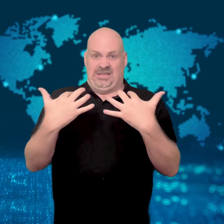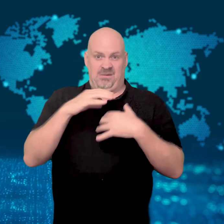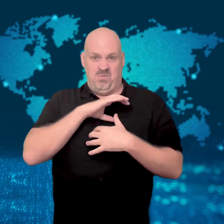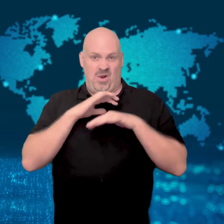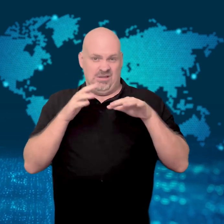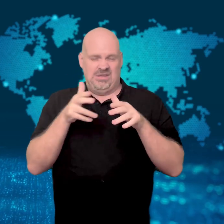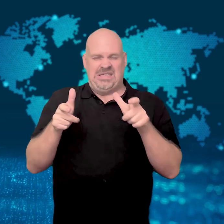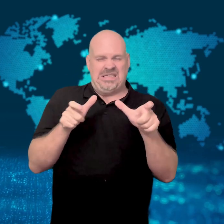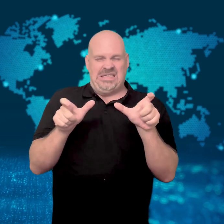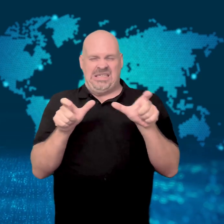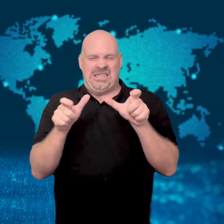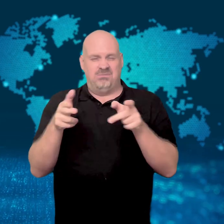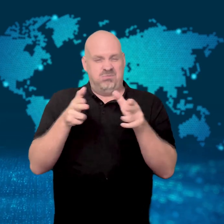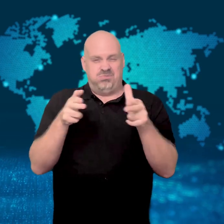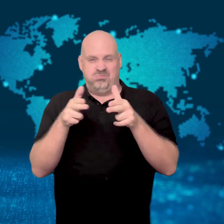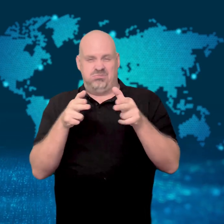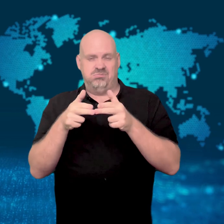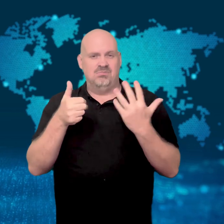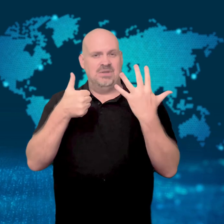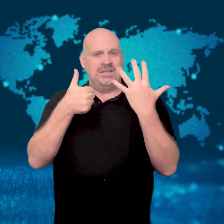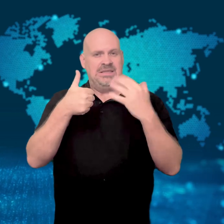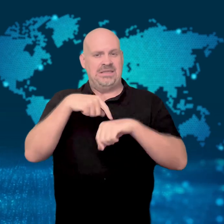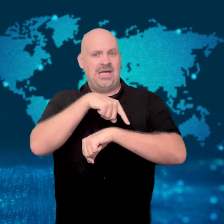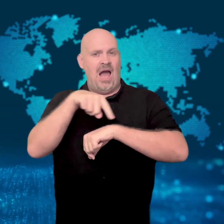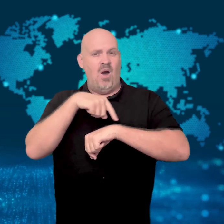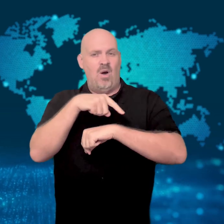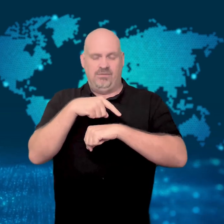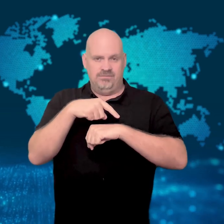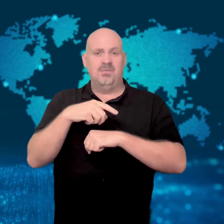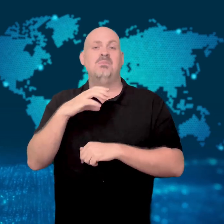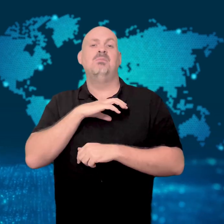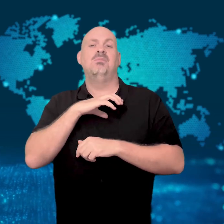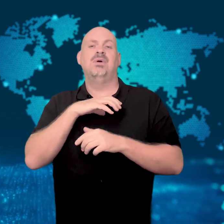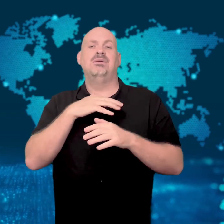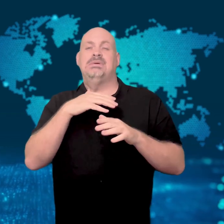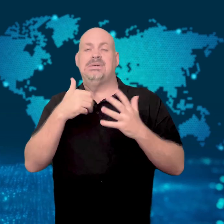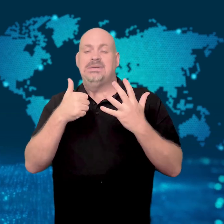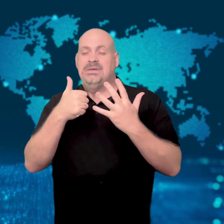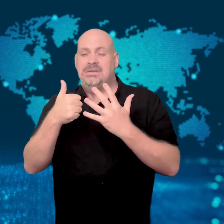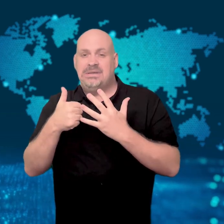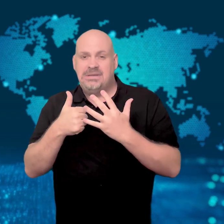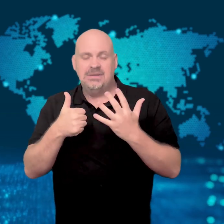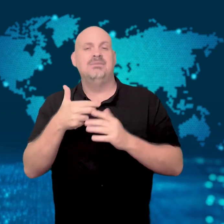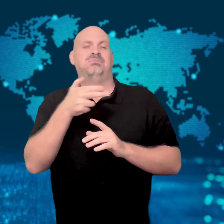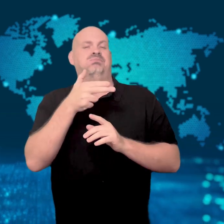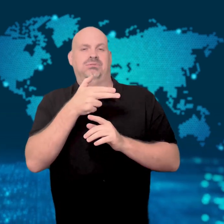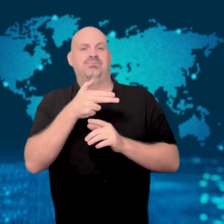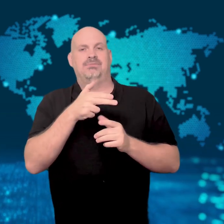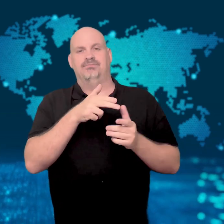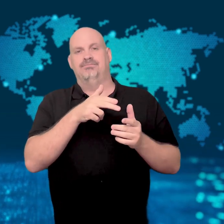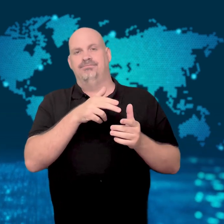before being shot by trained officers.